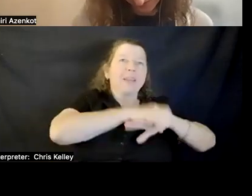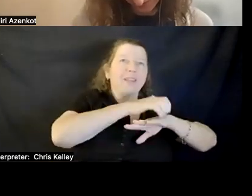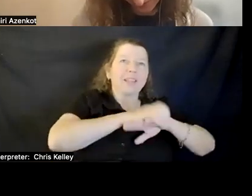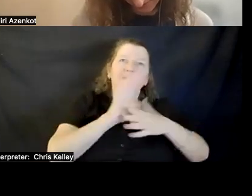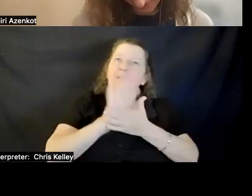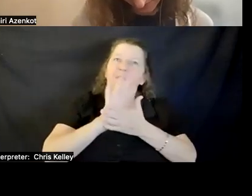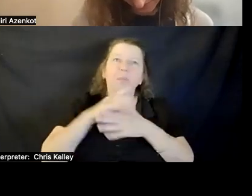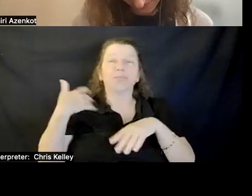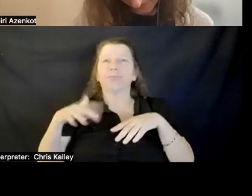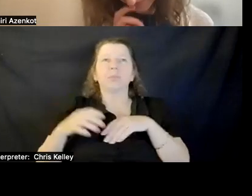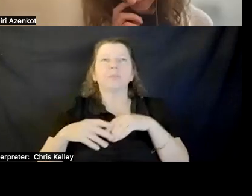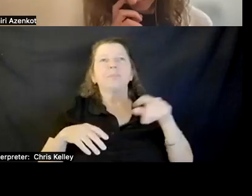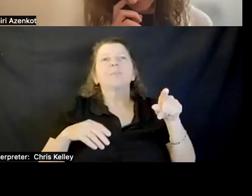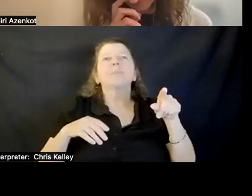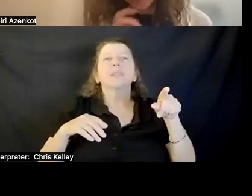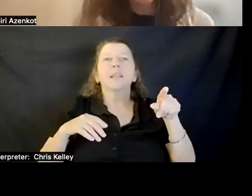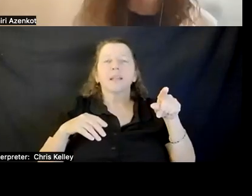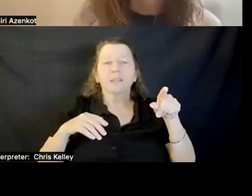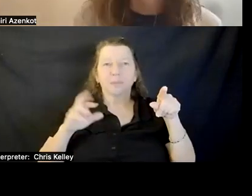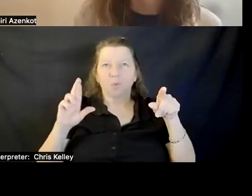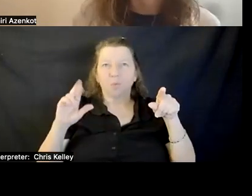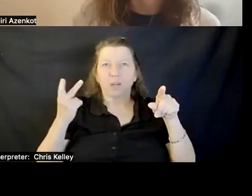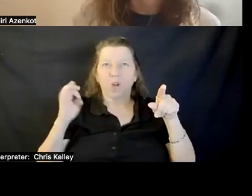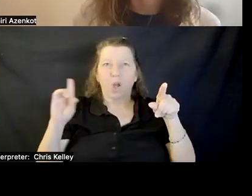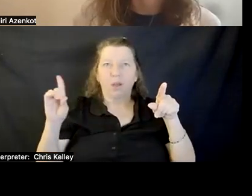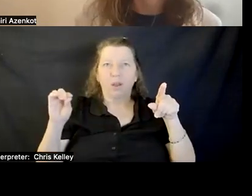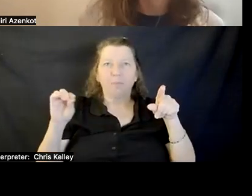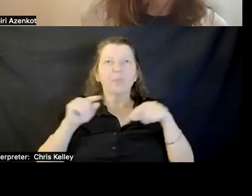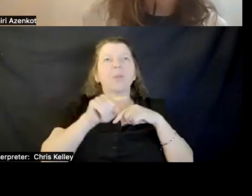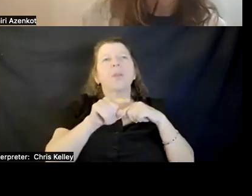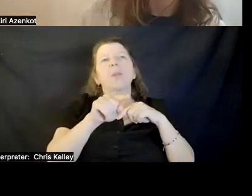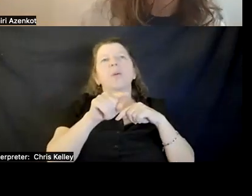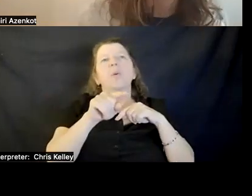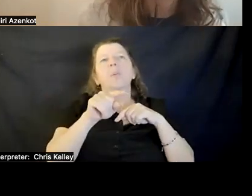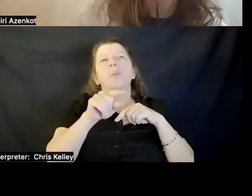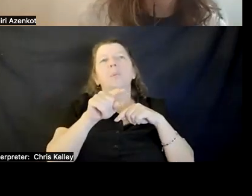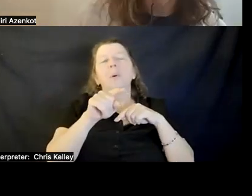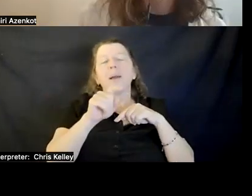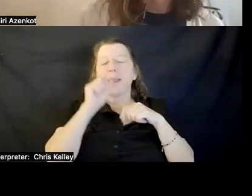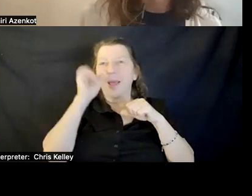Ricardo: One amazing fact that I recently learned, I think,